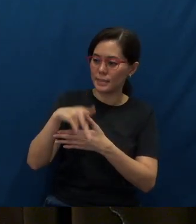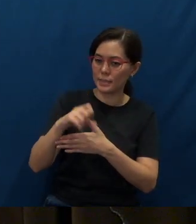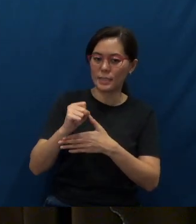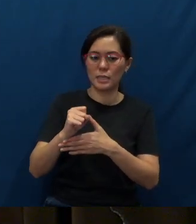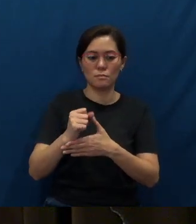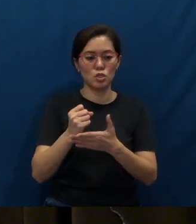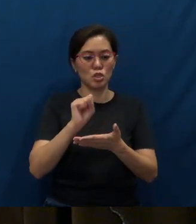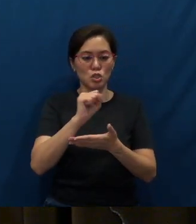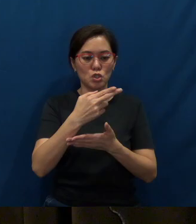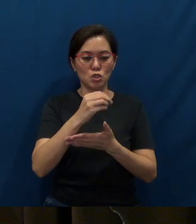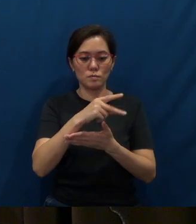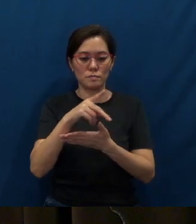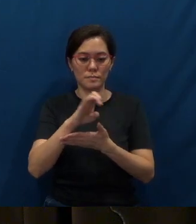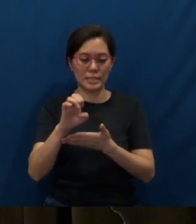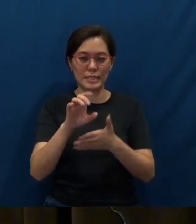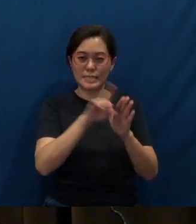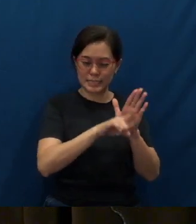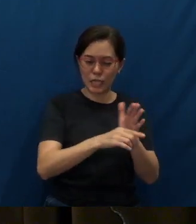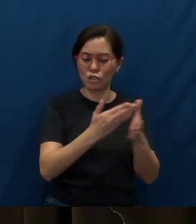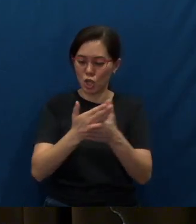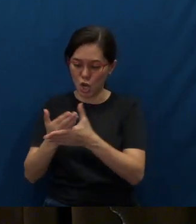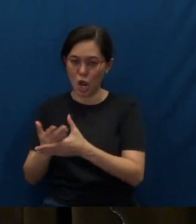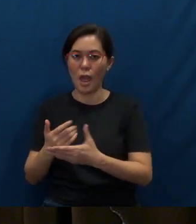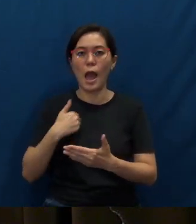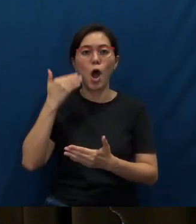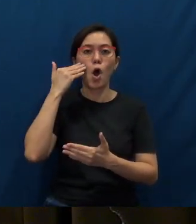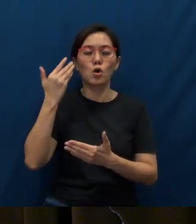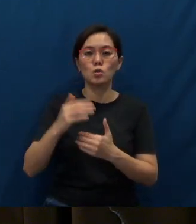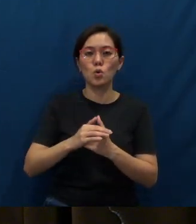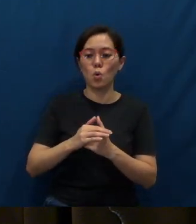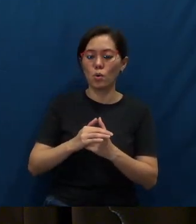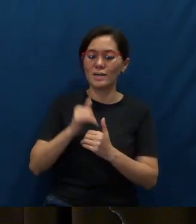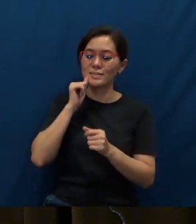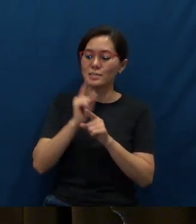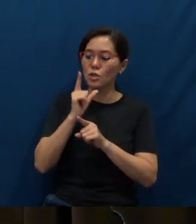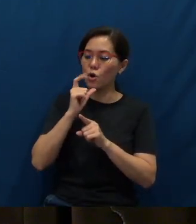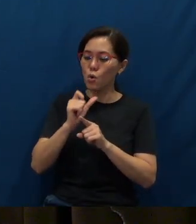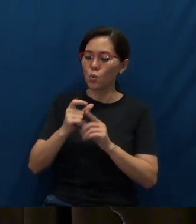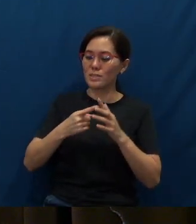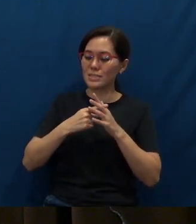I also know of one sister who started a group buy on a shopping app -